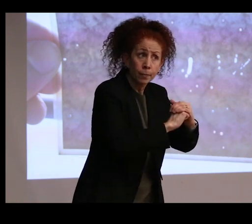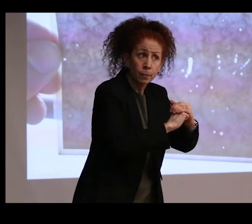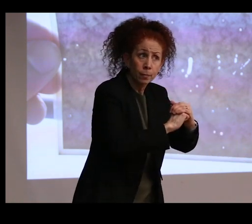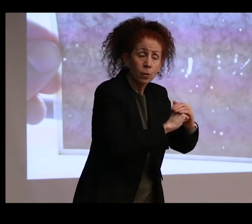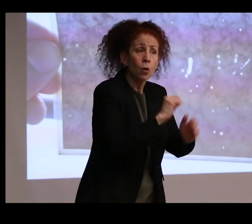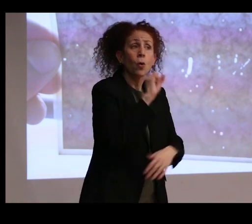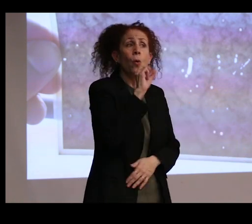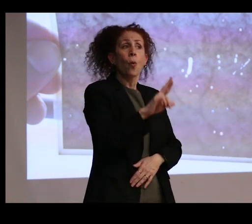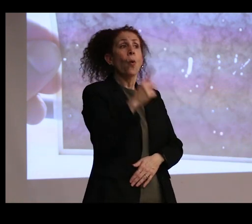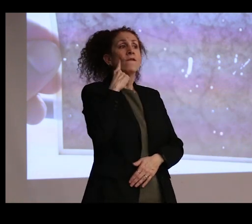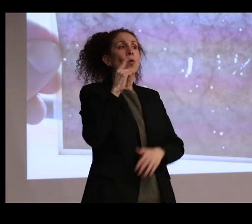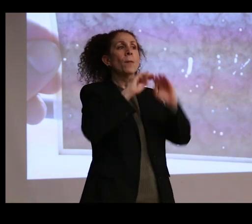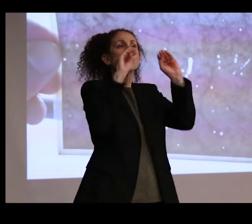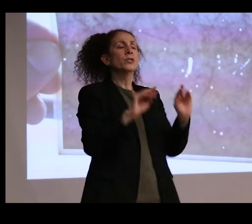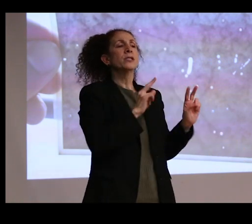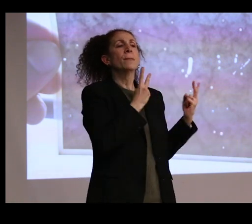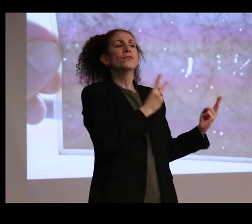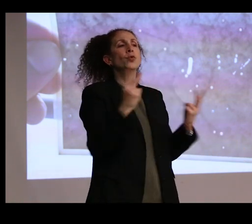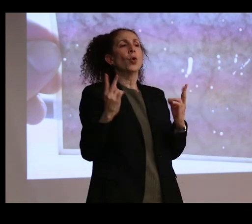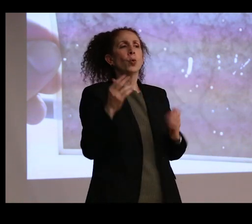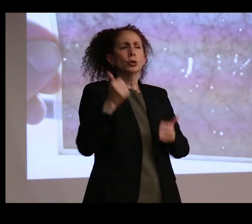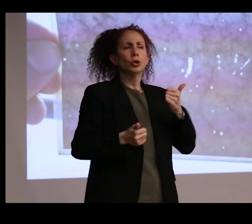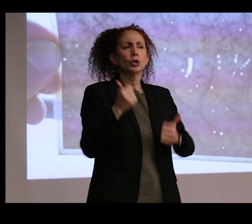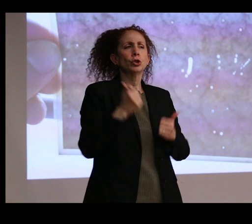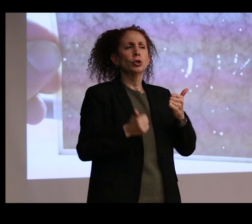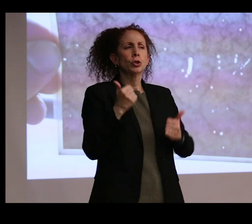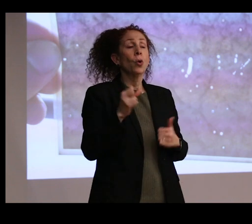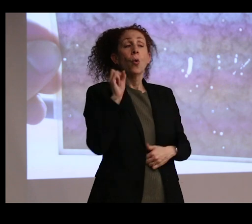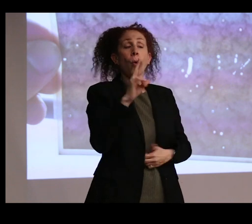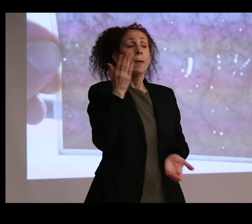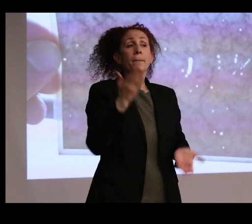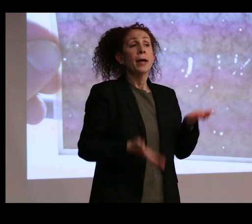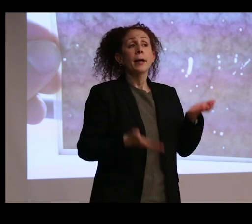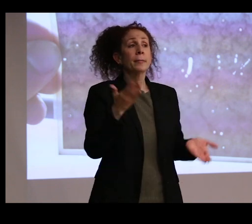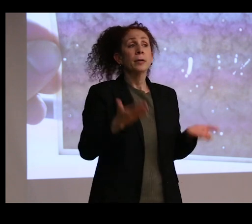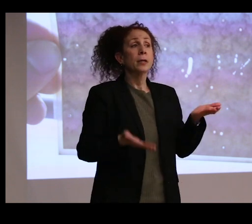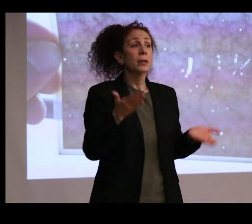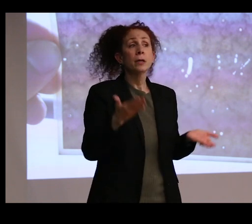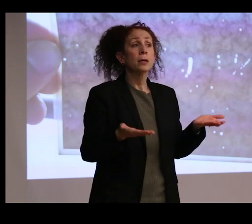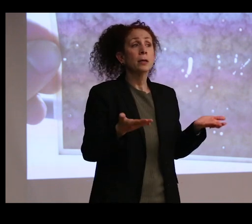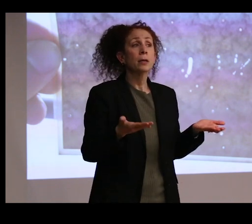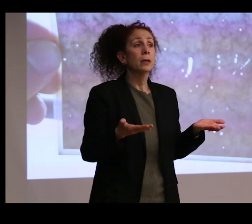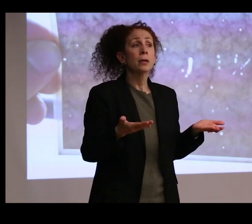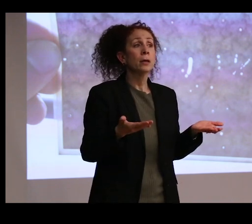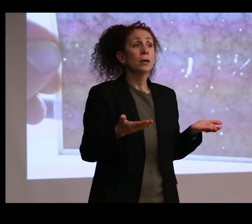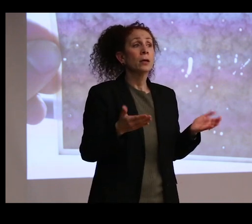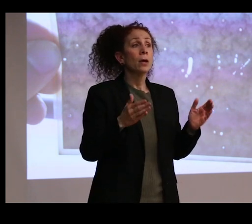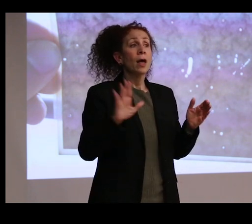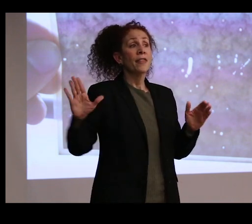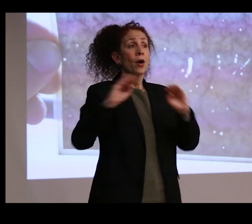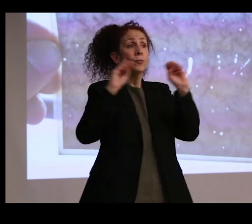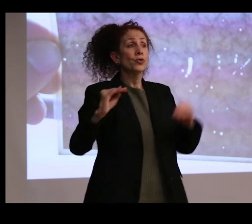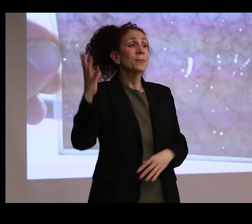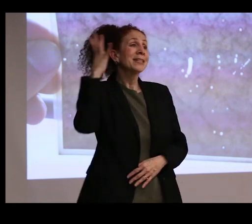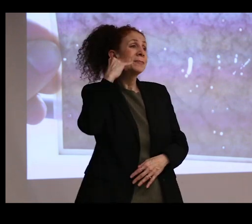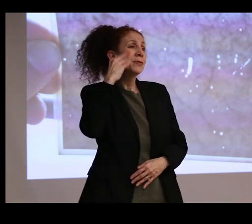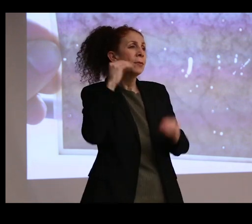museum viewers? Or is it possible that, the early, like, museum experience would be more akin to, say, someone